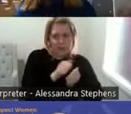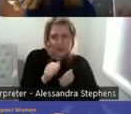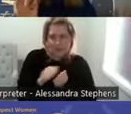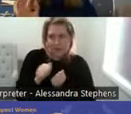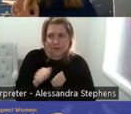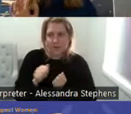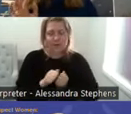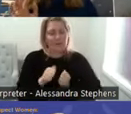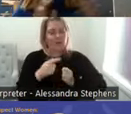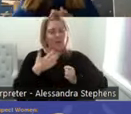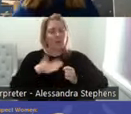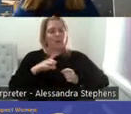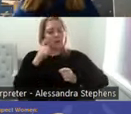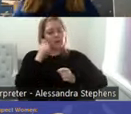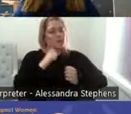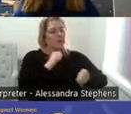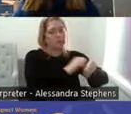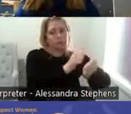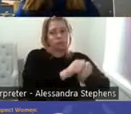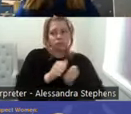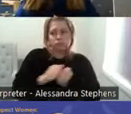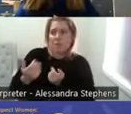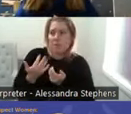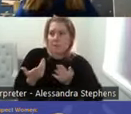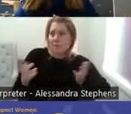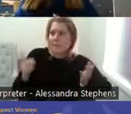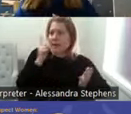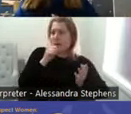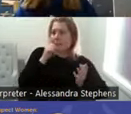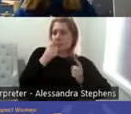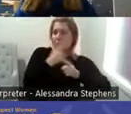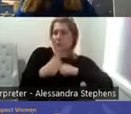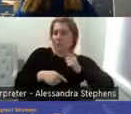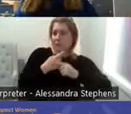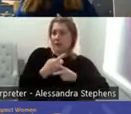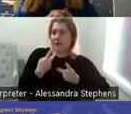I've even worked with dieticians in this area and they're like, why do I need to